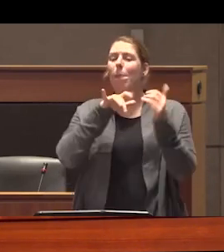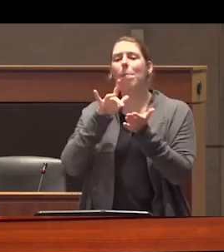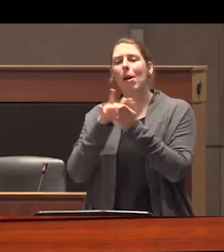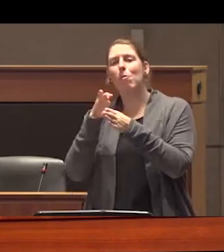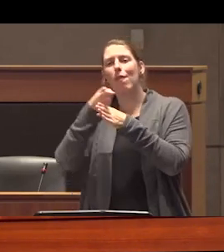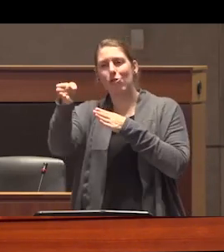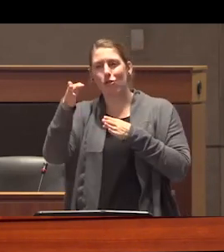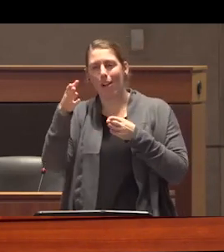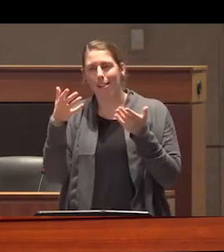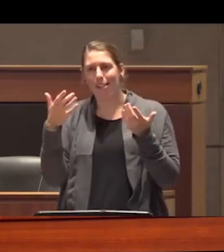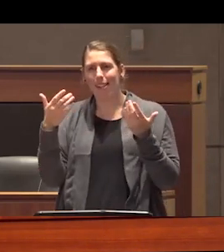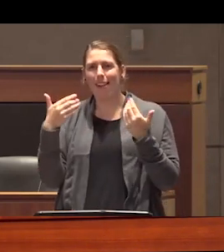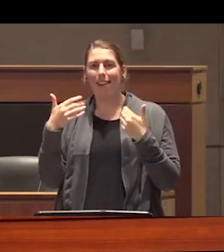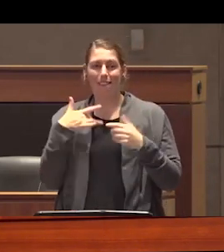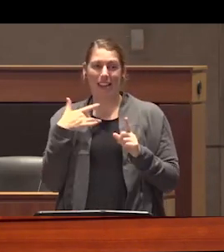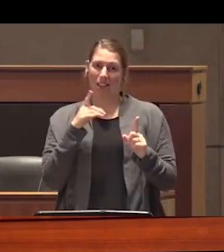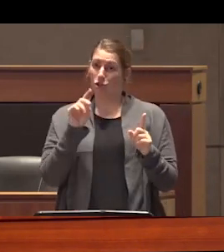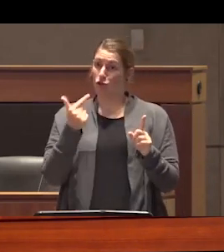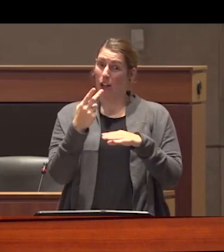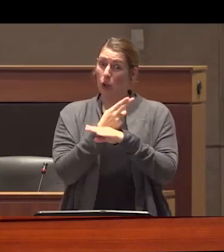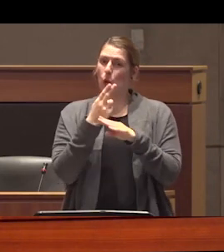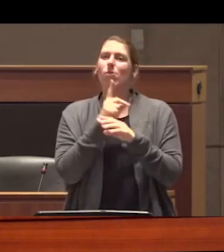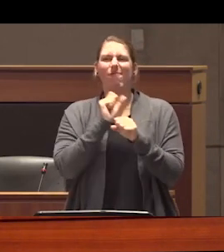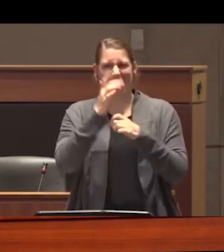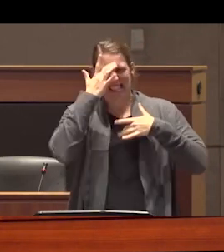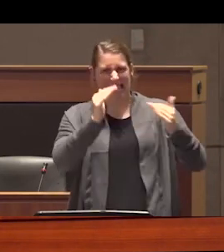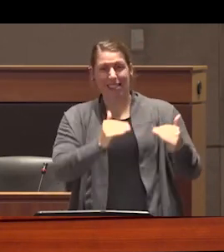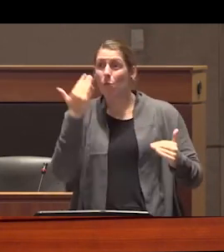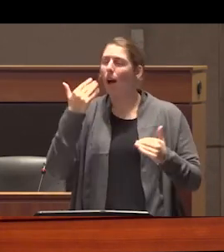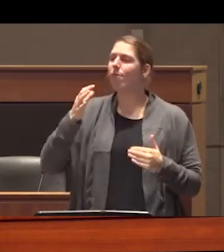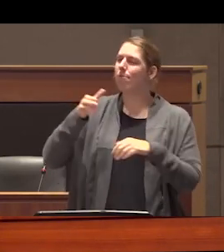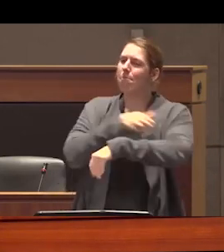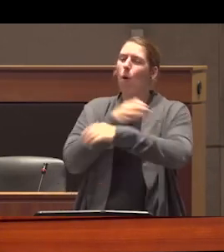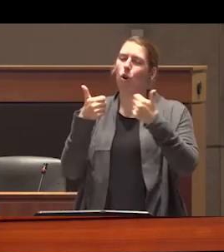motivated to frame drug use as a sickness for reasons related to power and profit returning